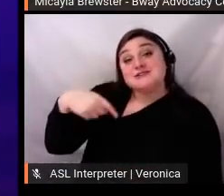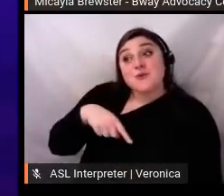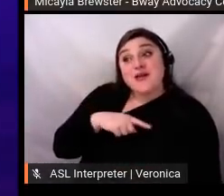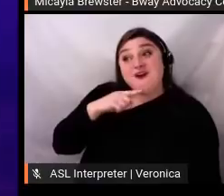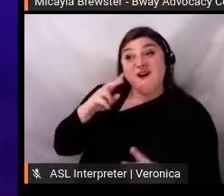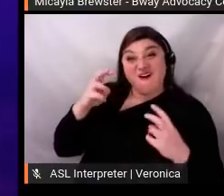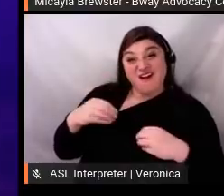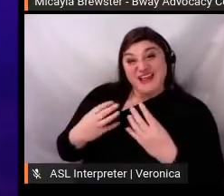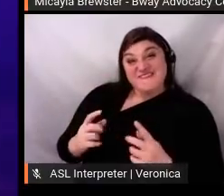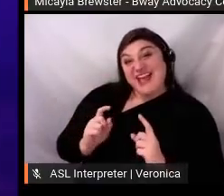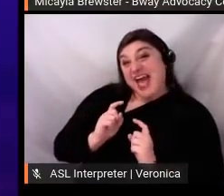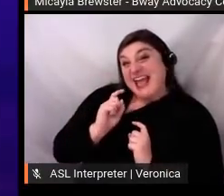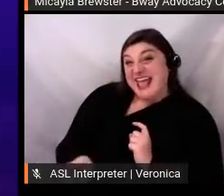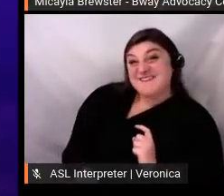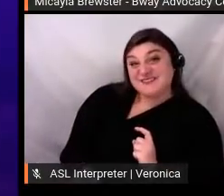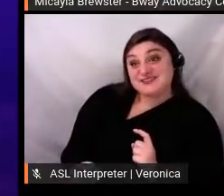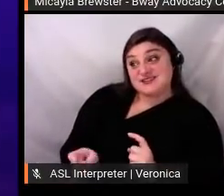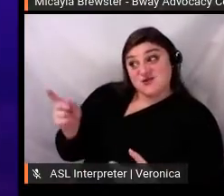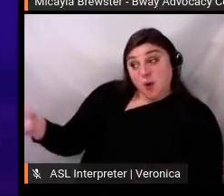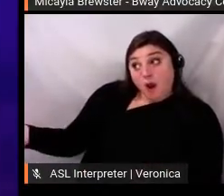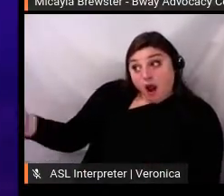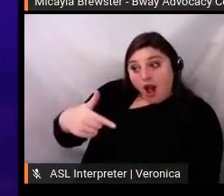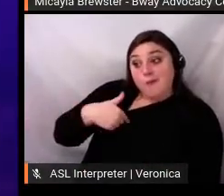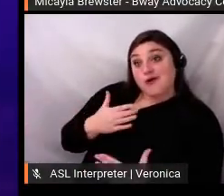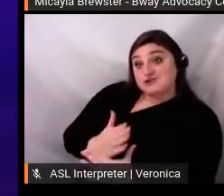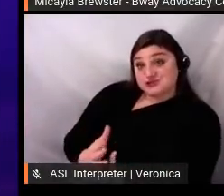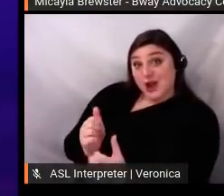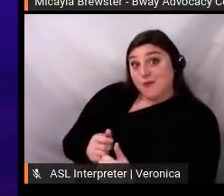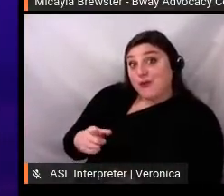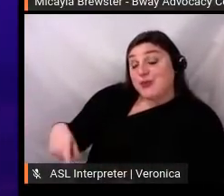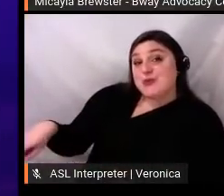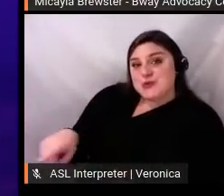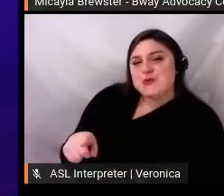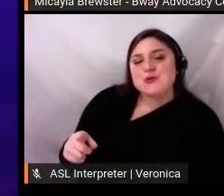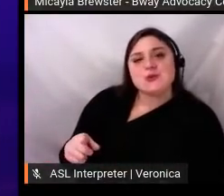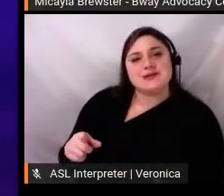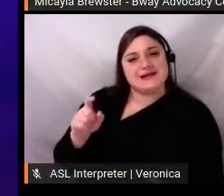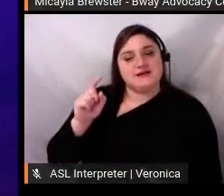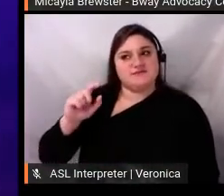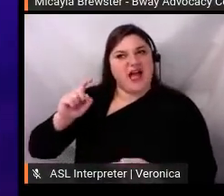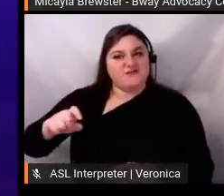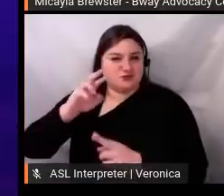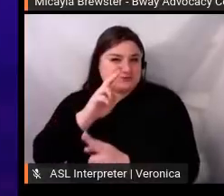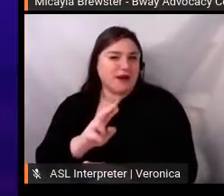and as we shared personal experiences. So, underneath those statements,